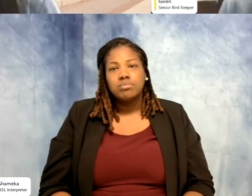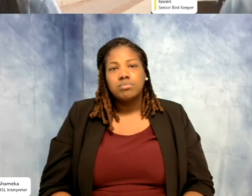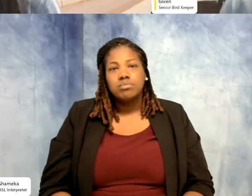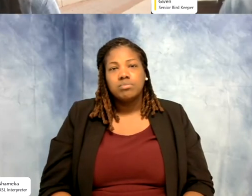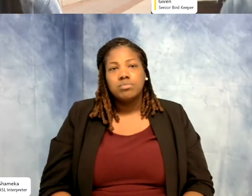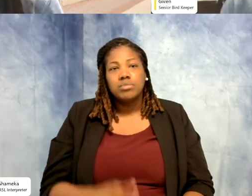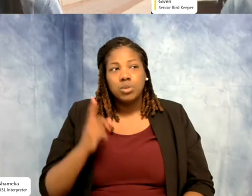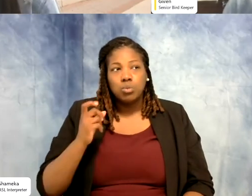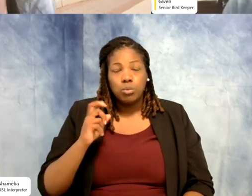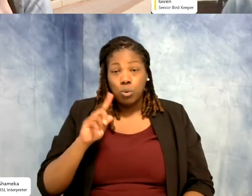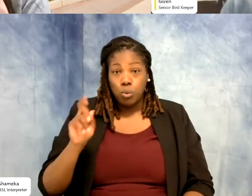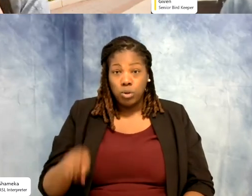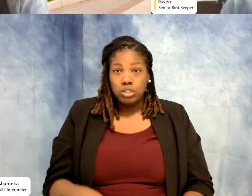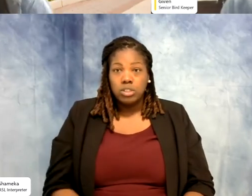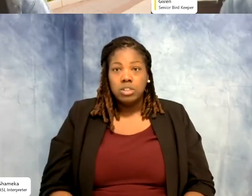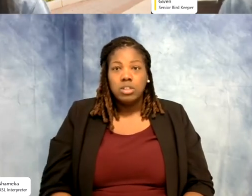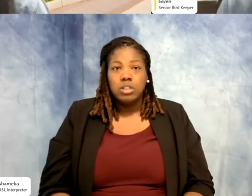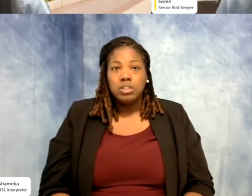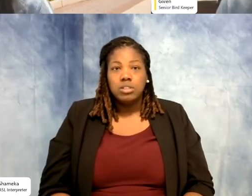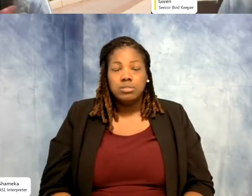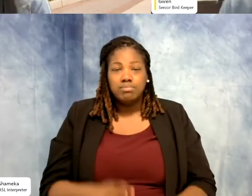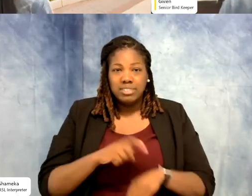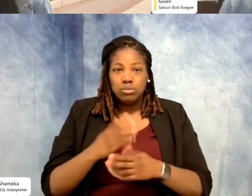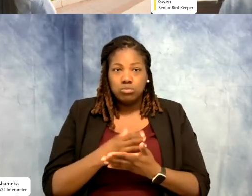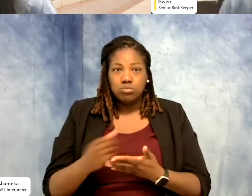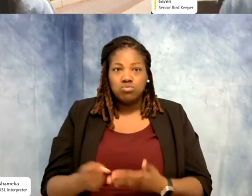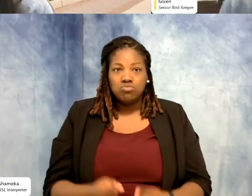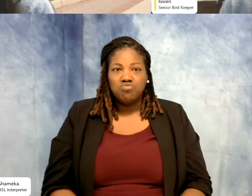more question for you. Um we are running out of time, but we have gotten so many great questions.